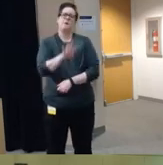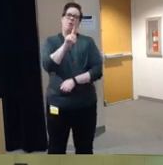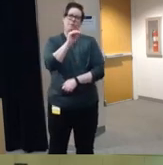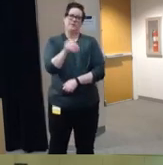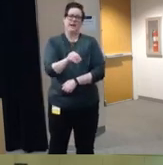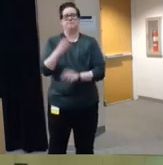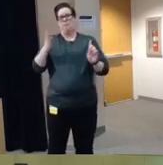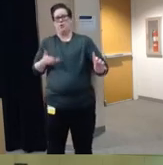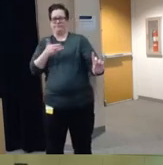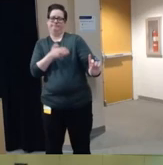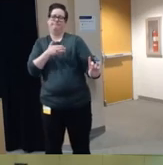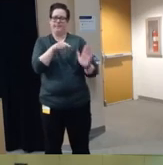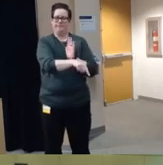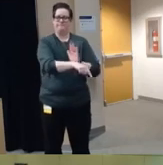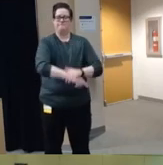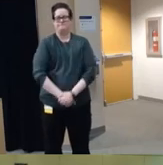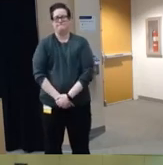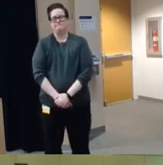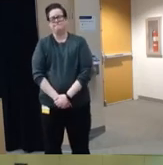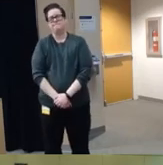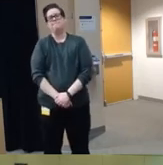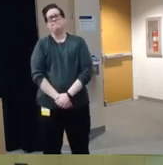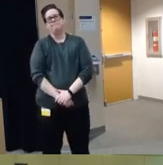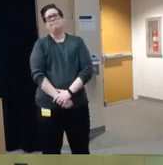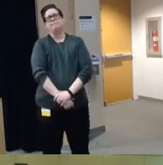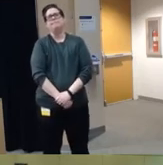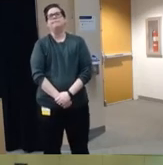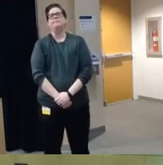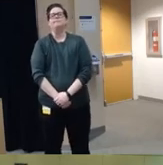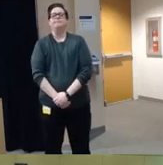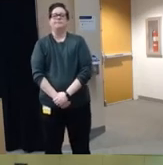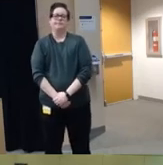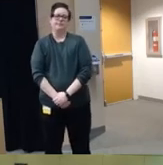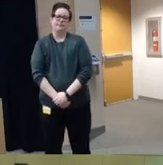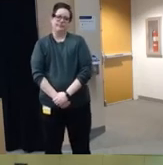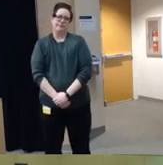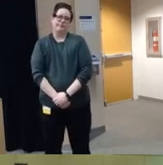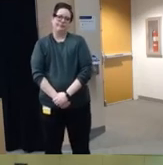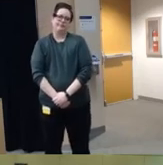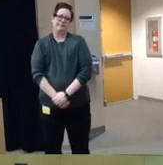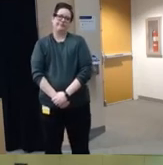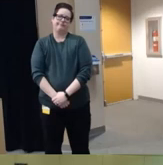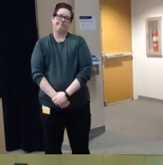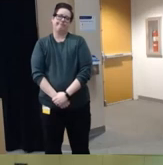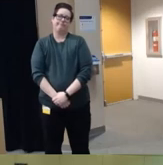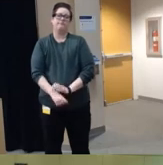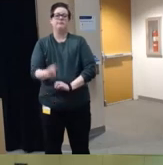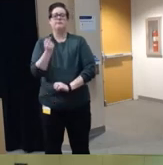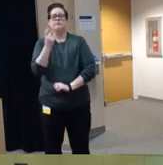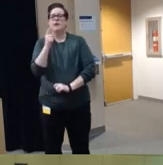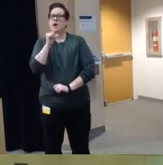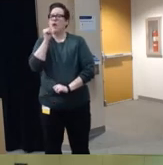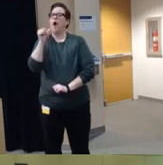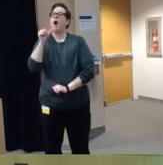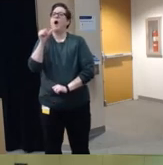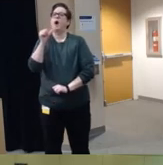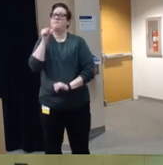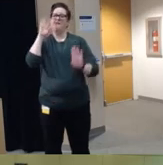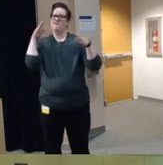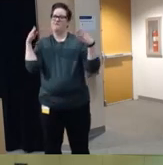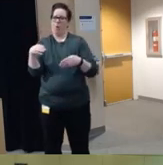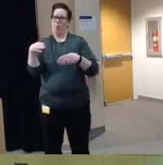homicides and although we're not going to focus really on mass shootings today um this